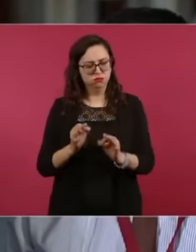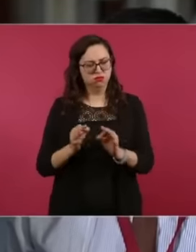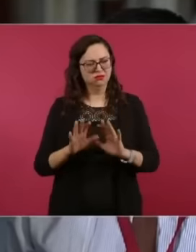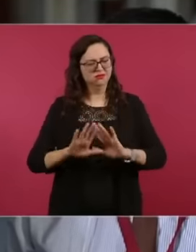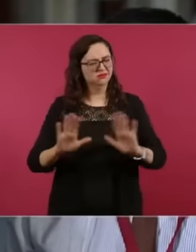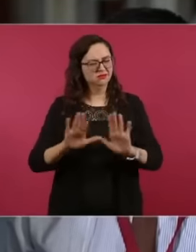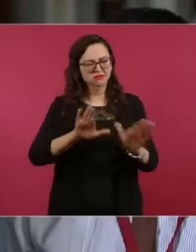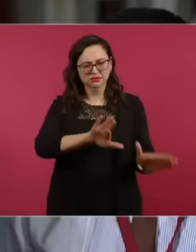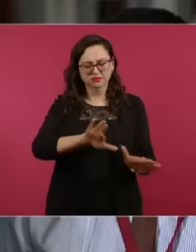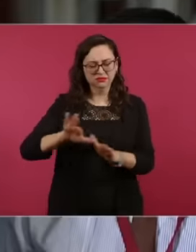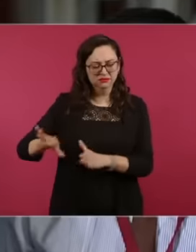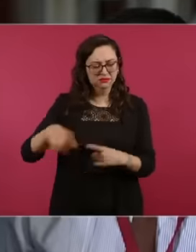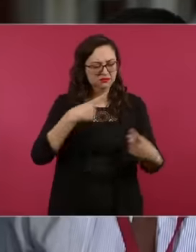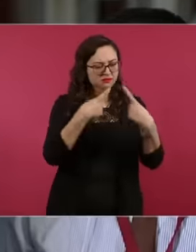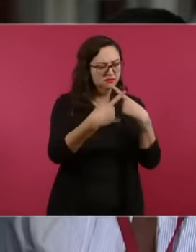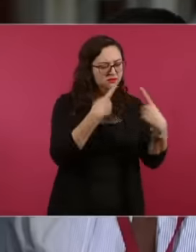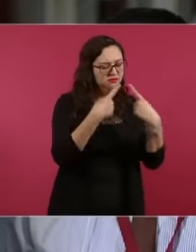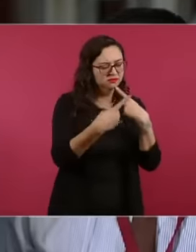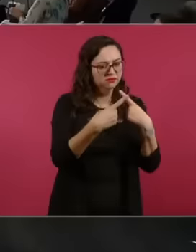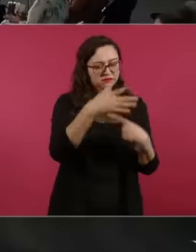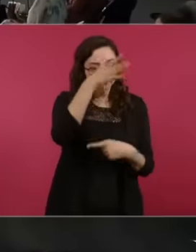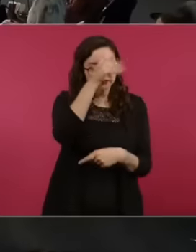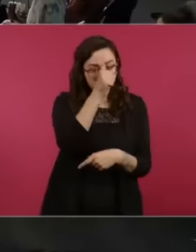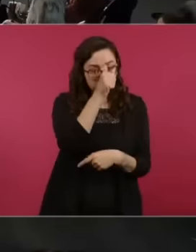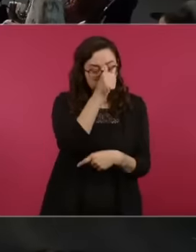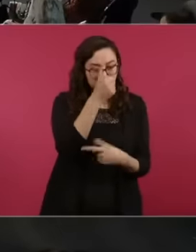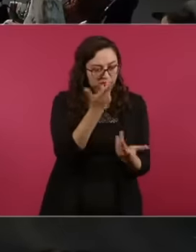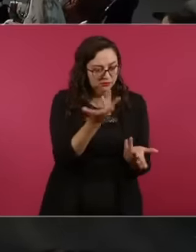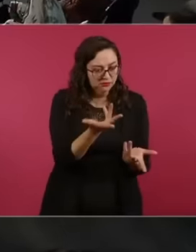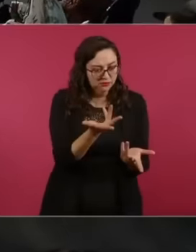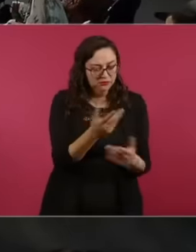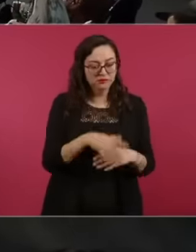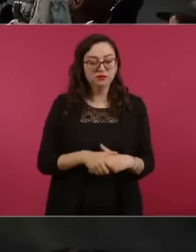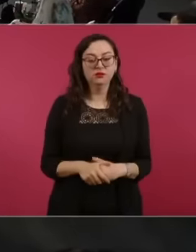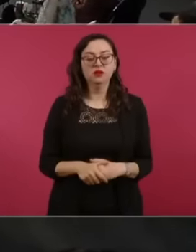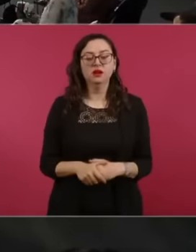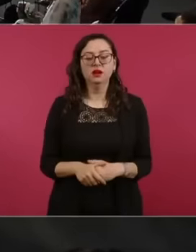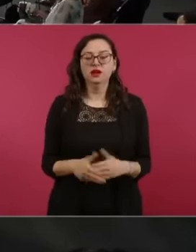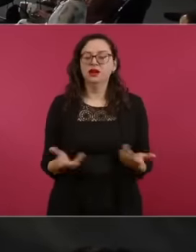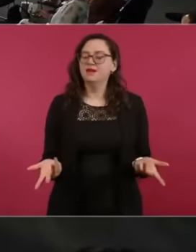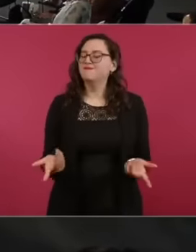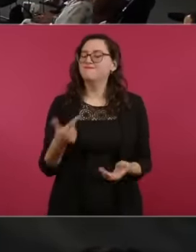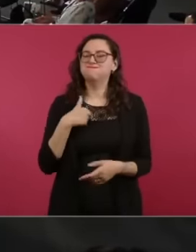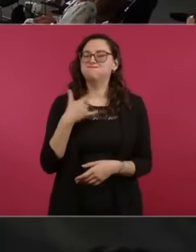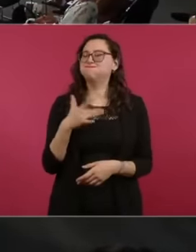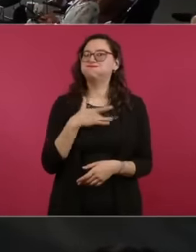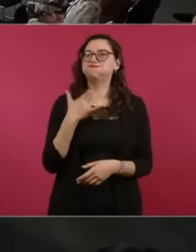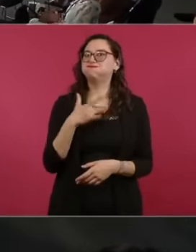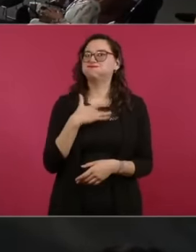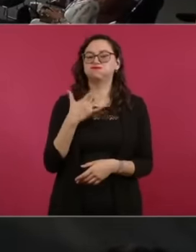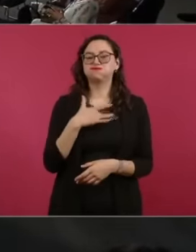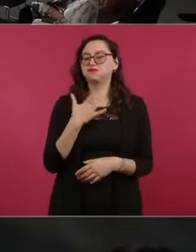negotiating it can finally finish, I think that the best thing is for the